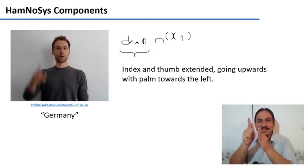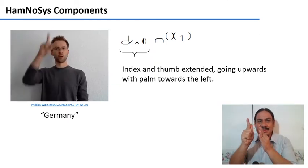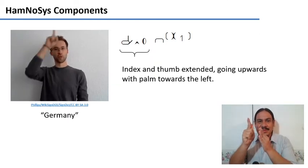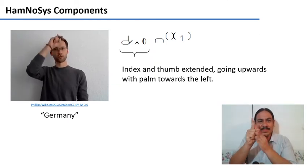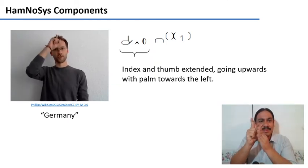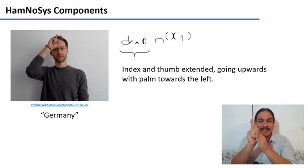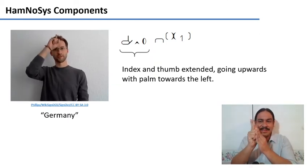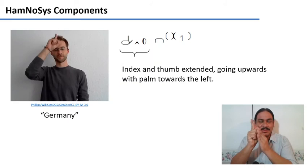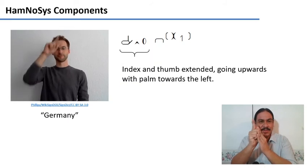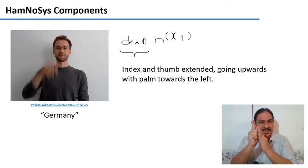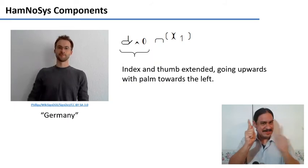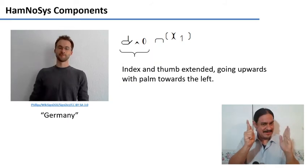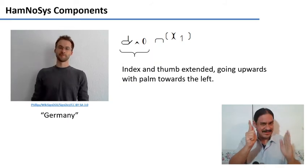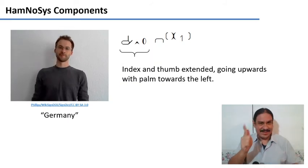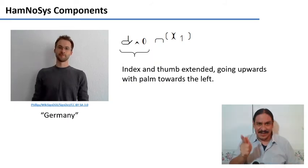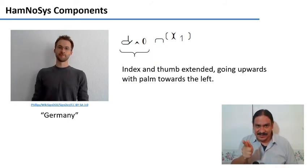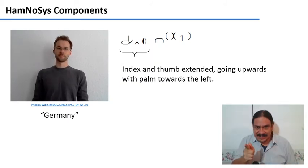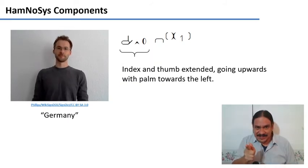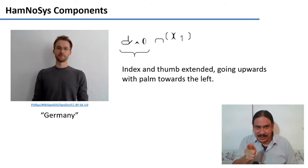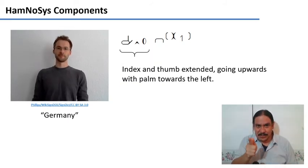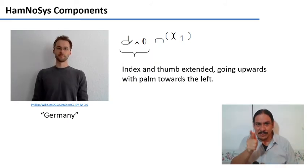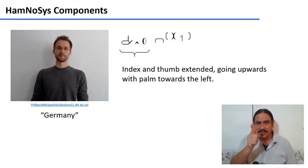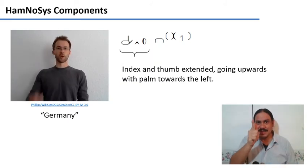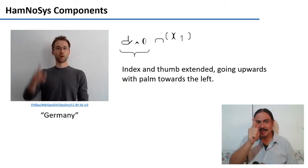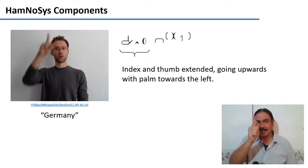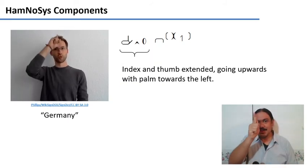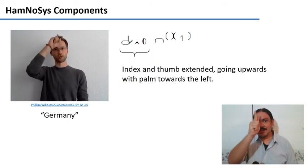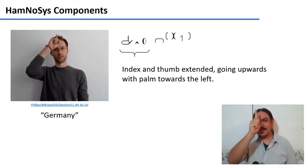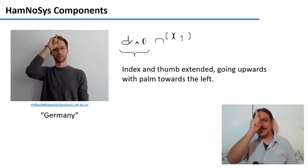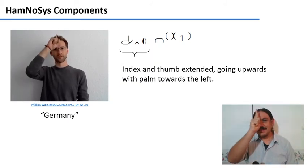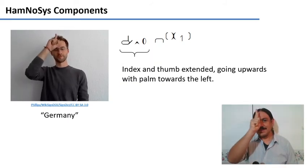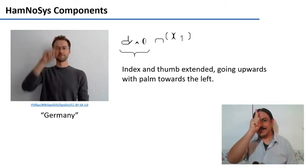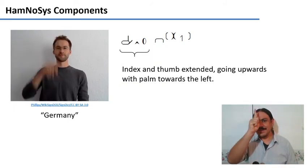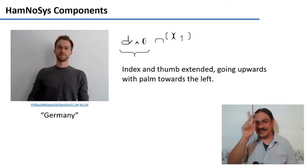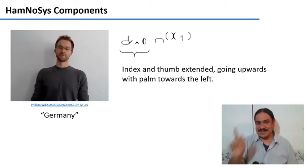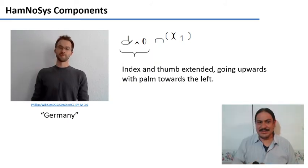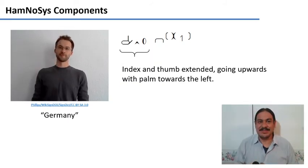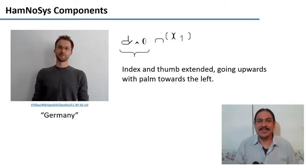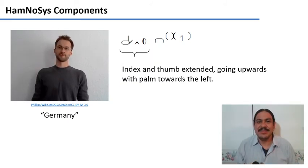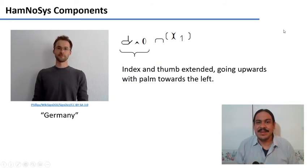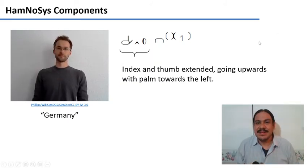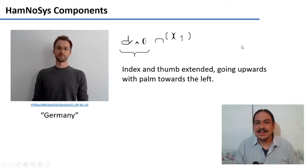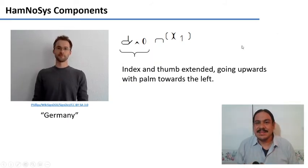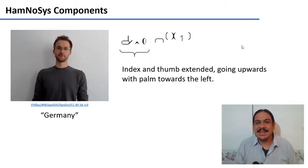but that's not part of the actual sign so that's an example of how you can